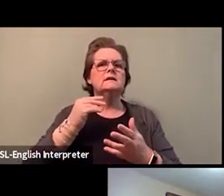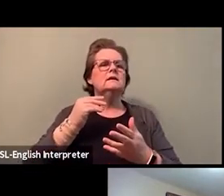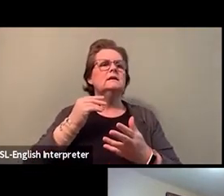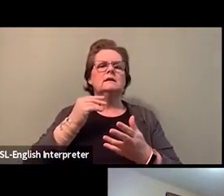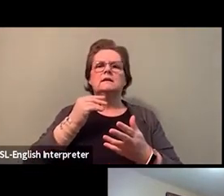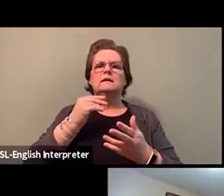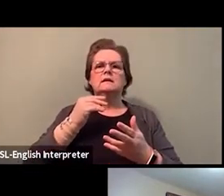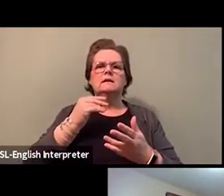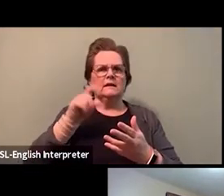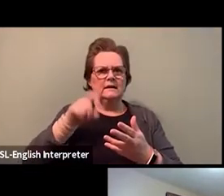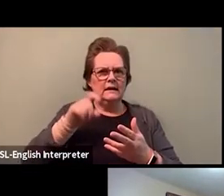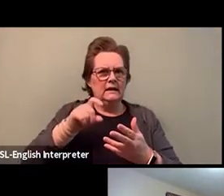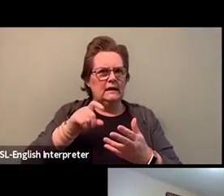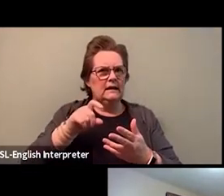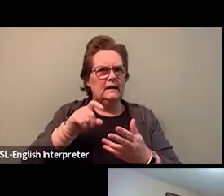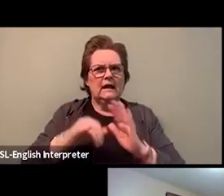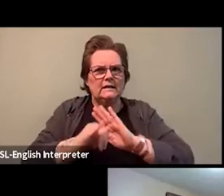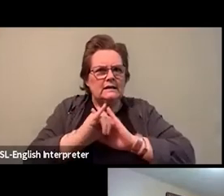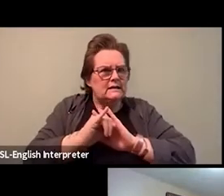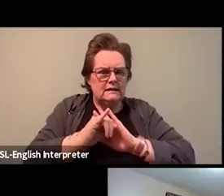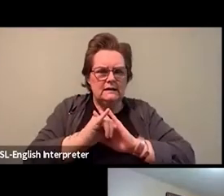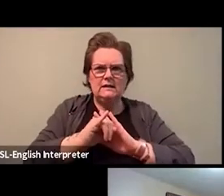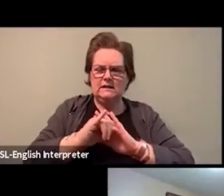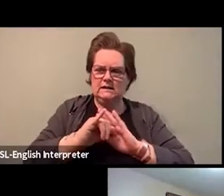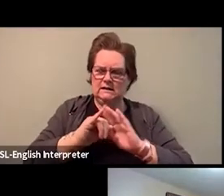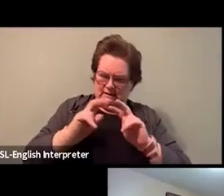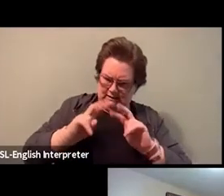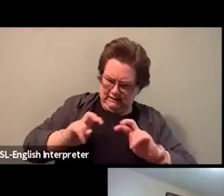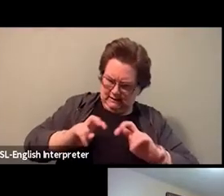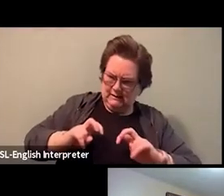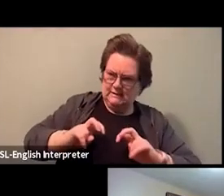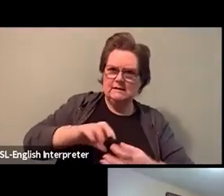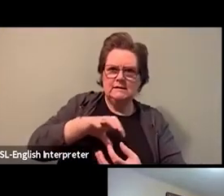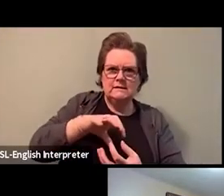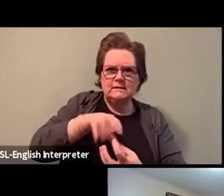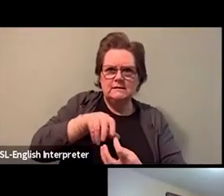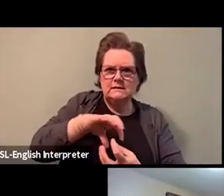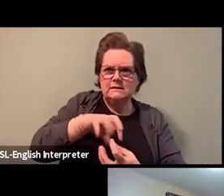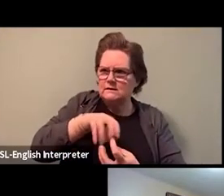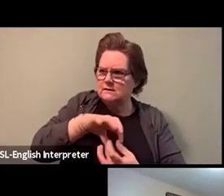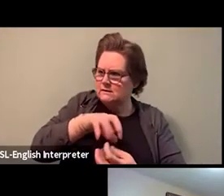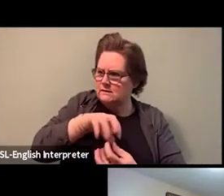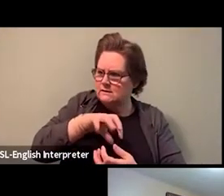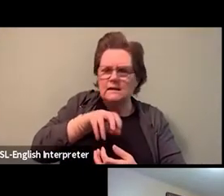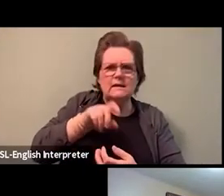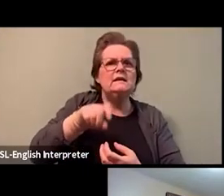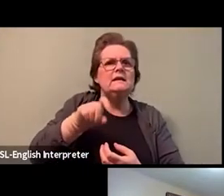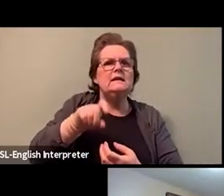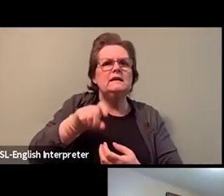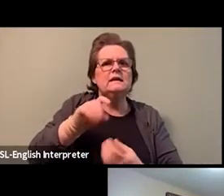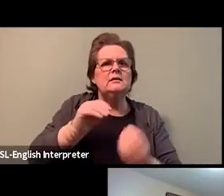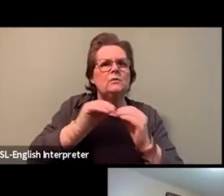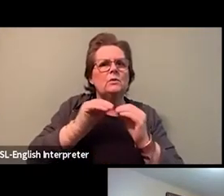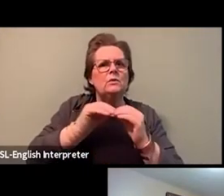and contributions of black workers, you know, is the work that you're doing in your workplace directly connected to the internal culture?